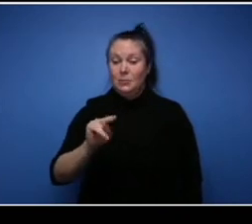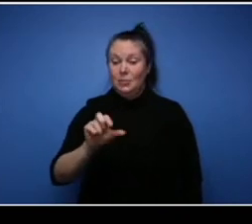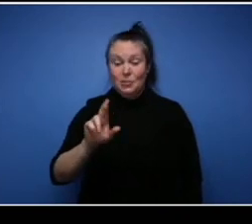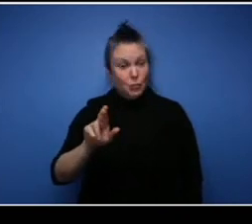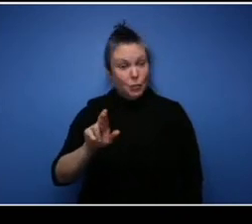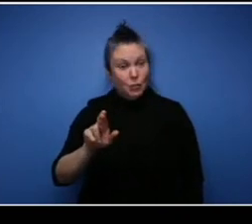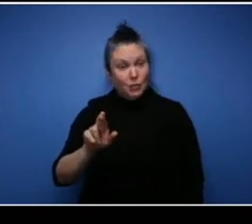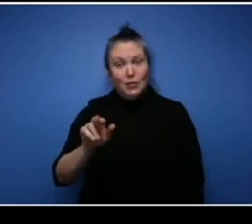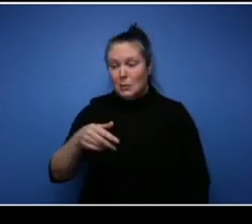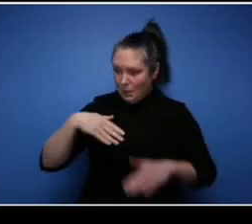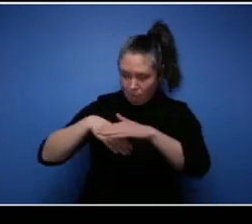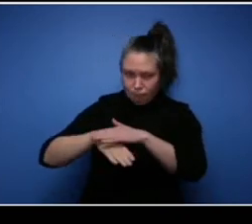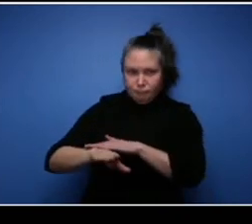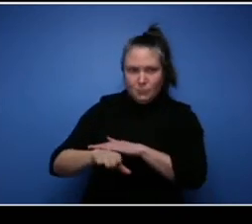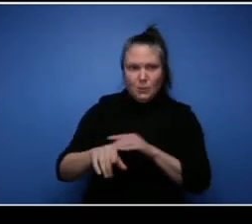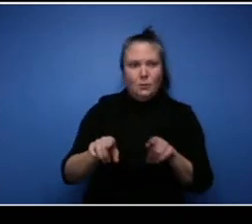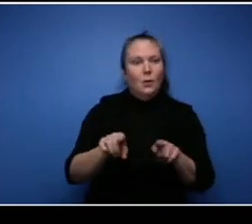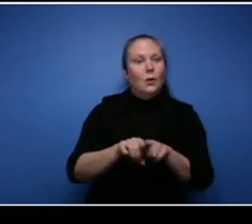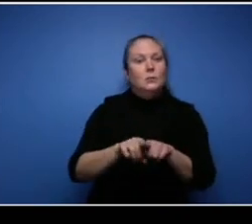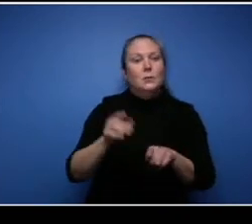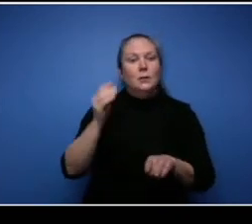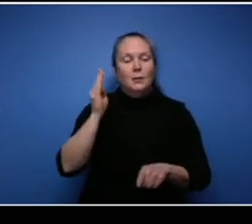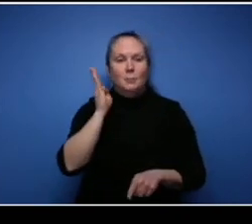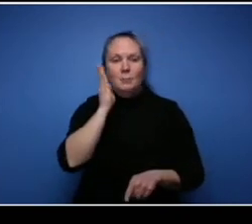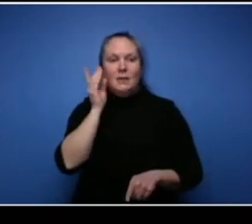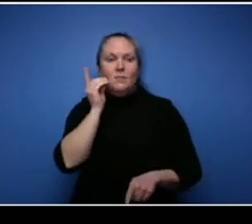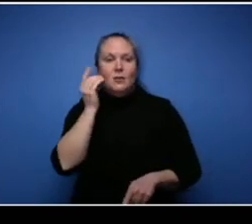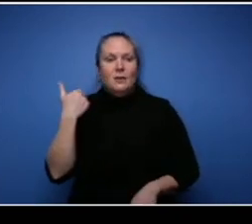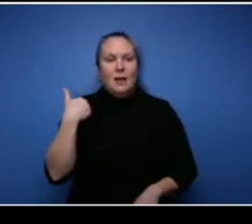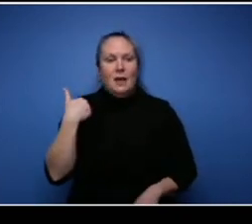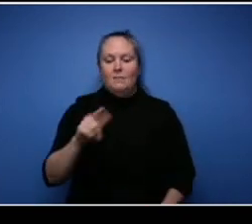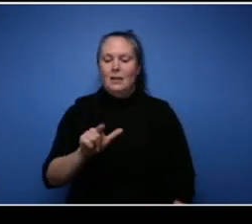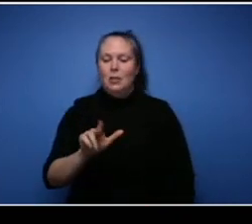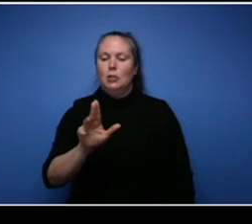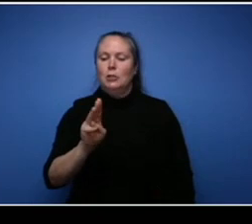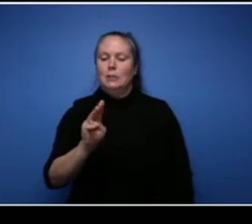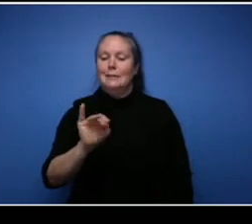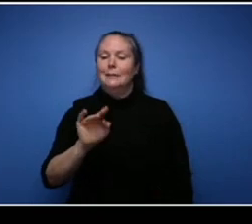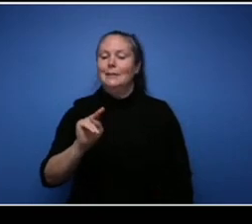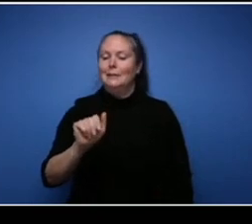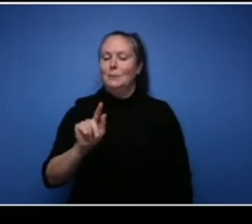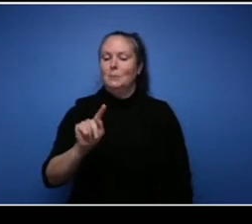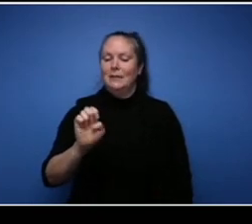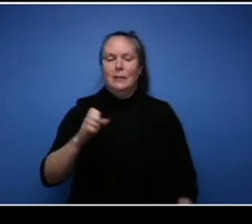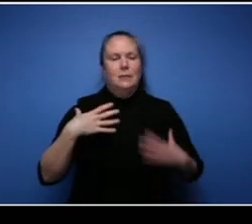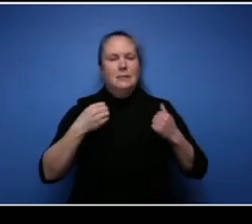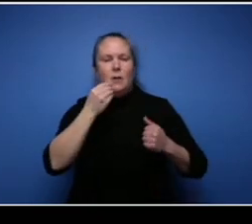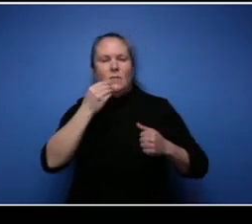also walk into Luminate, a health food store there, and they also sell our products there as well.